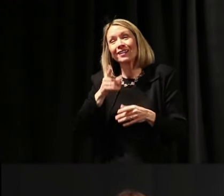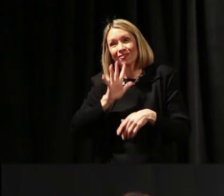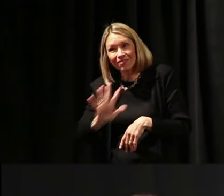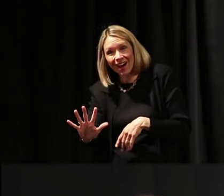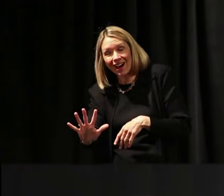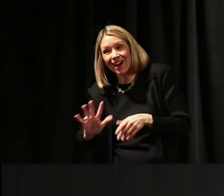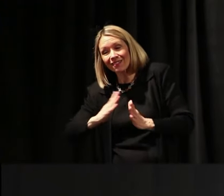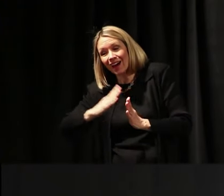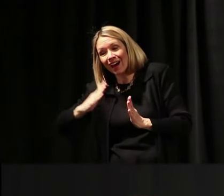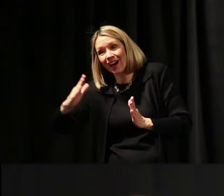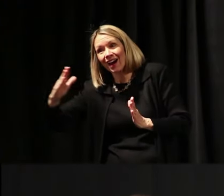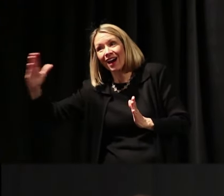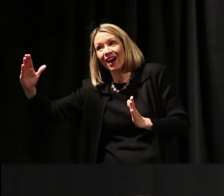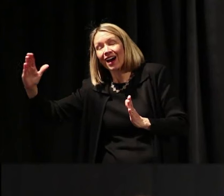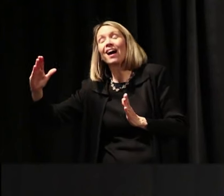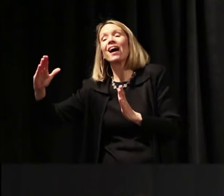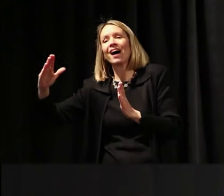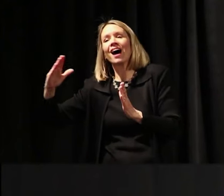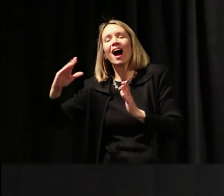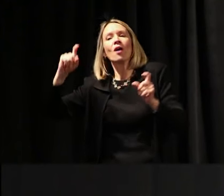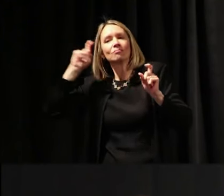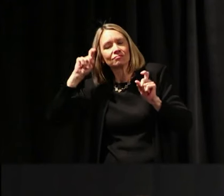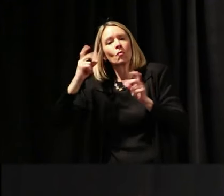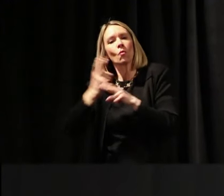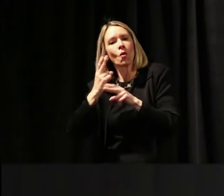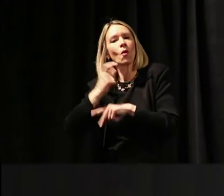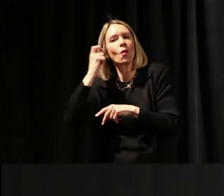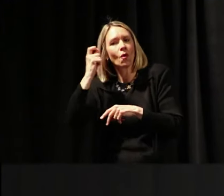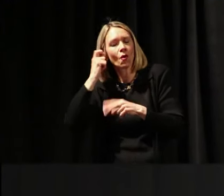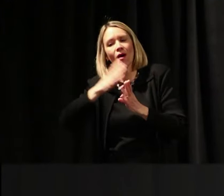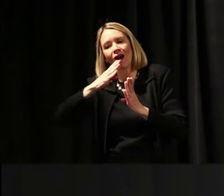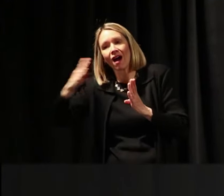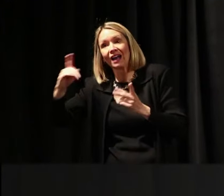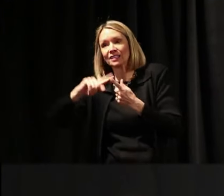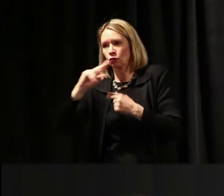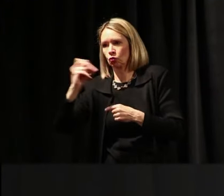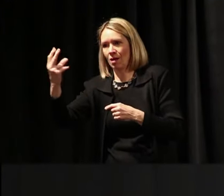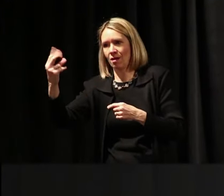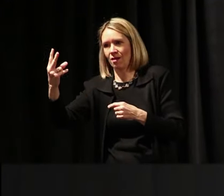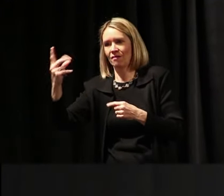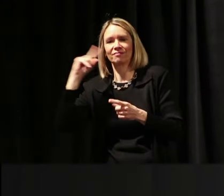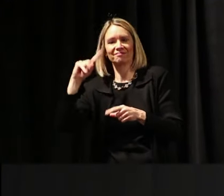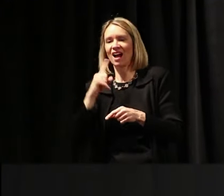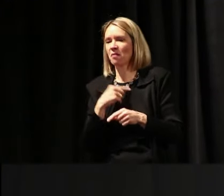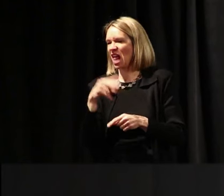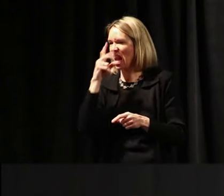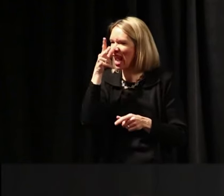I wear a hearing aid, I'm sign dependent, I'm a lousy lip reader. This hearing aids pump